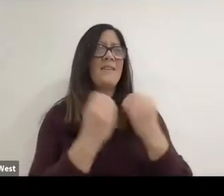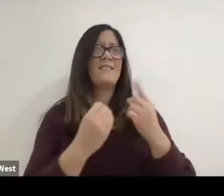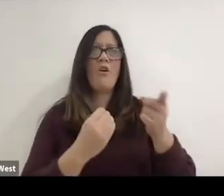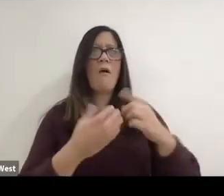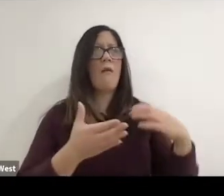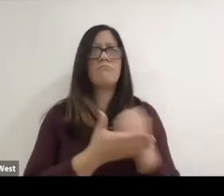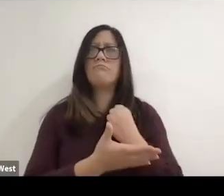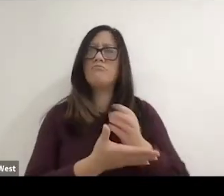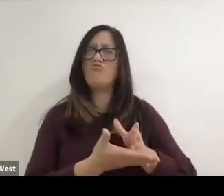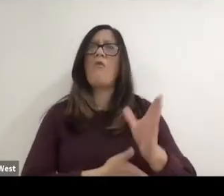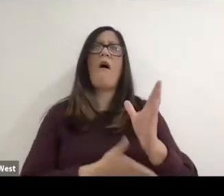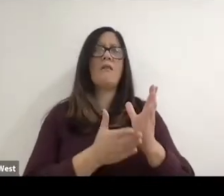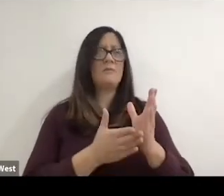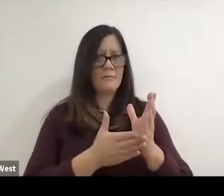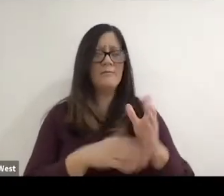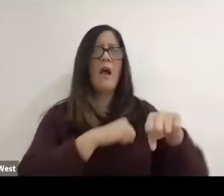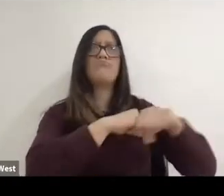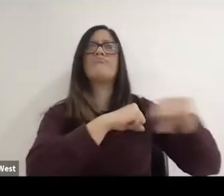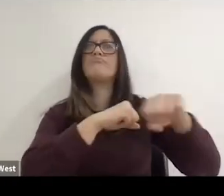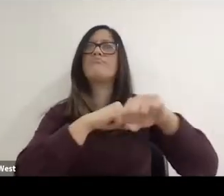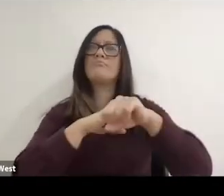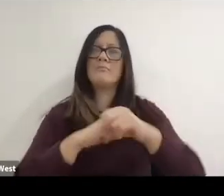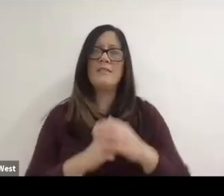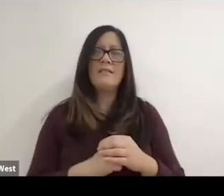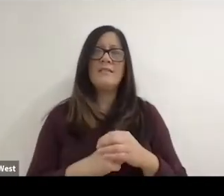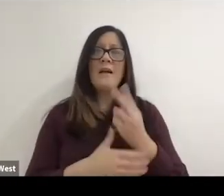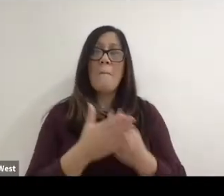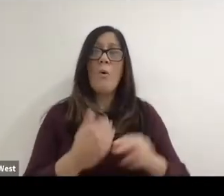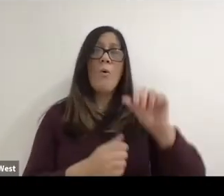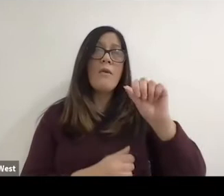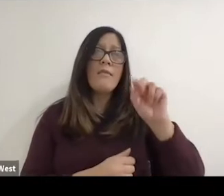and I think. You know, both of you were there. I, Anjali and Brad.